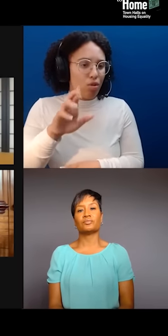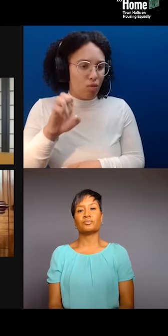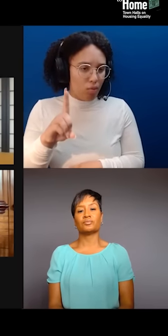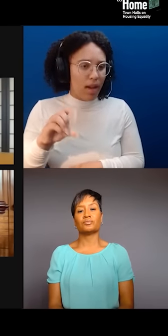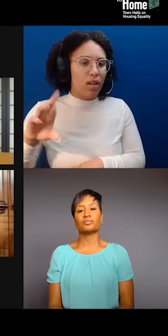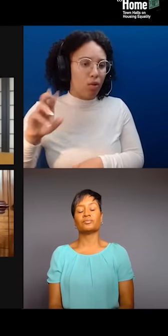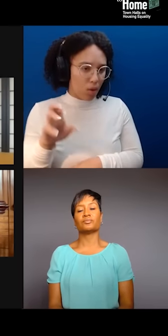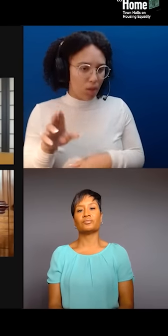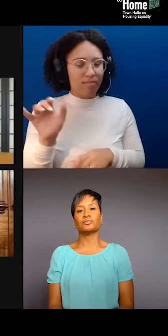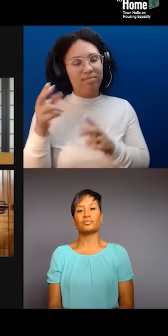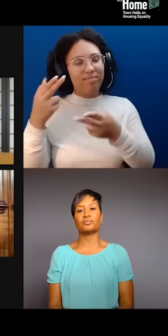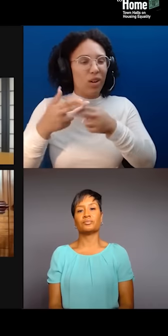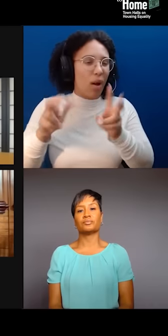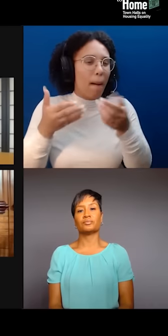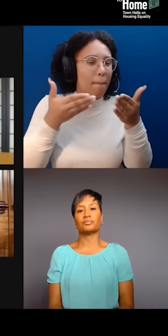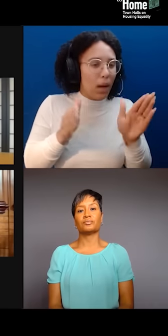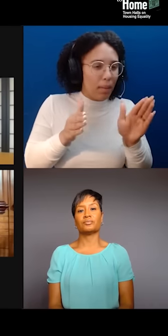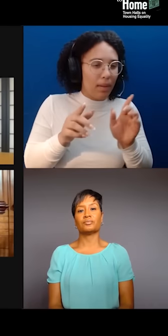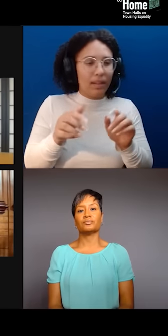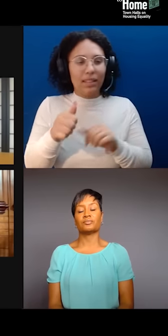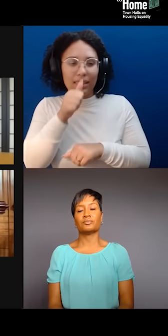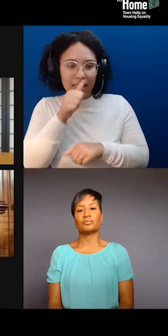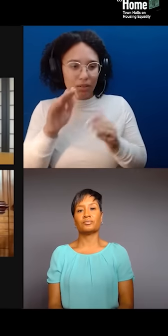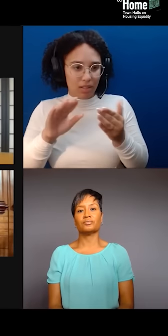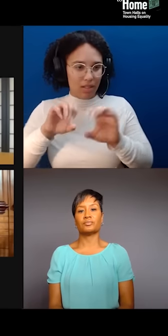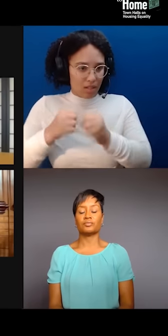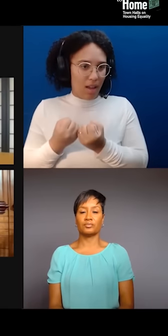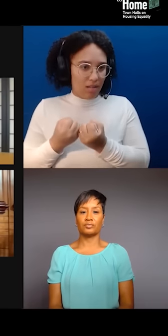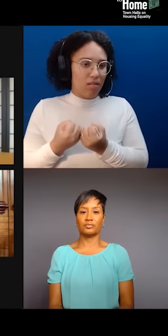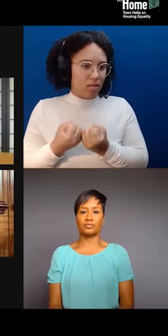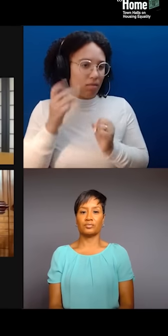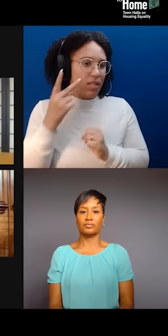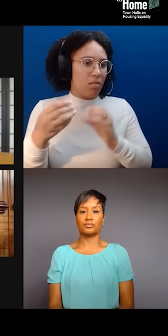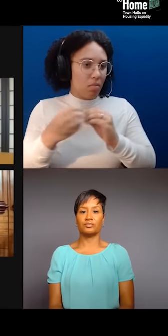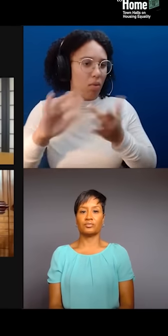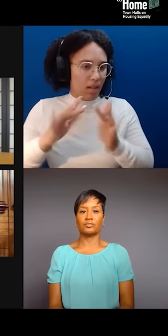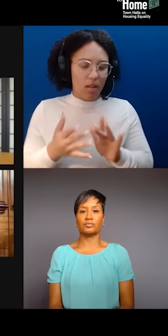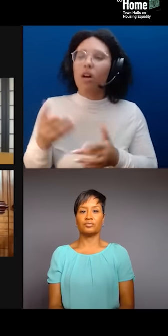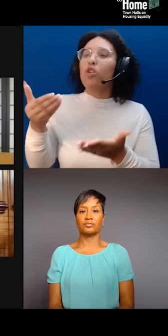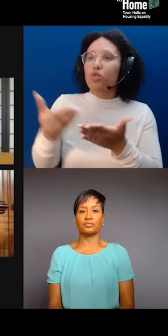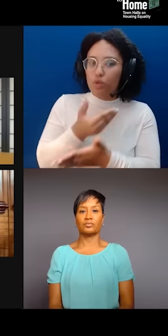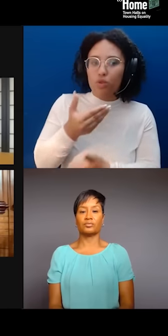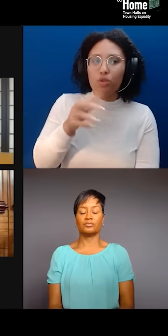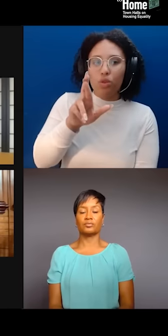Okay, let's see if we can get the questions that have come in from the audience dropped into the chat. And while that's happening, I'm gonna cheat this just a little bit